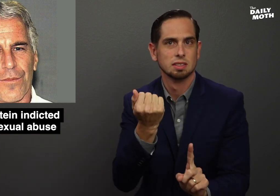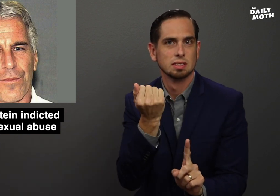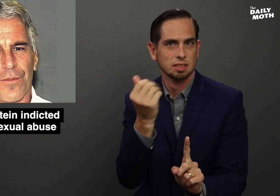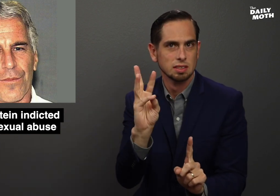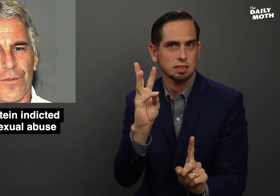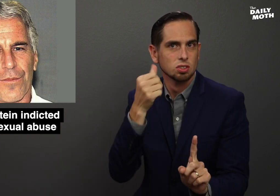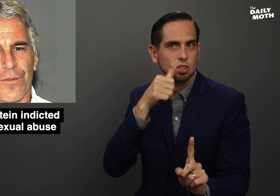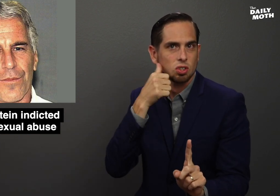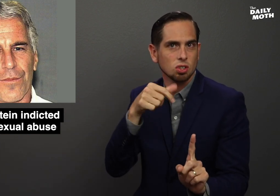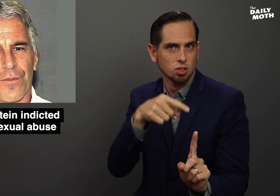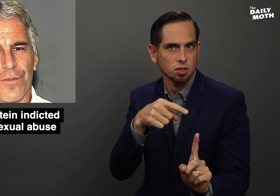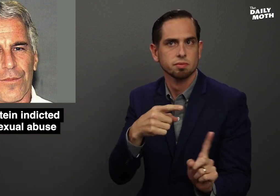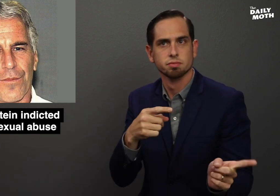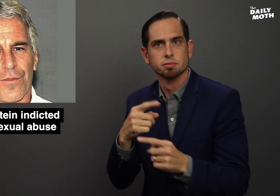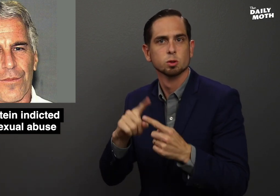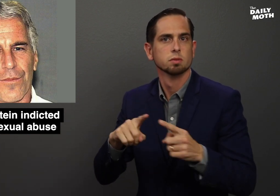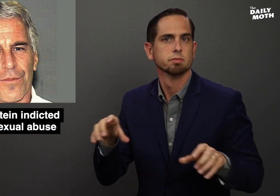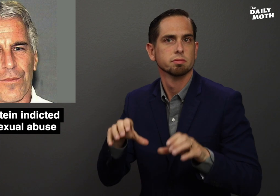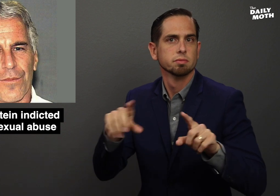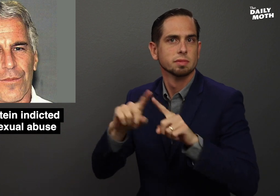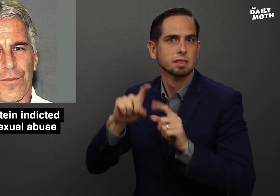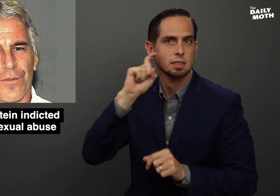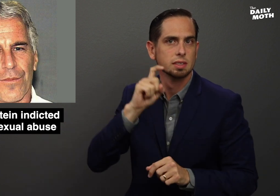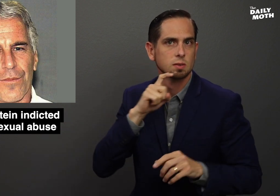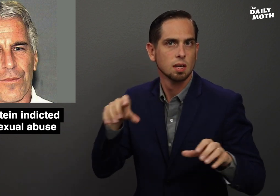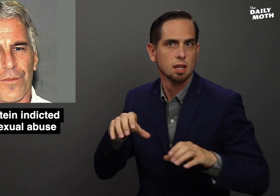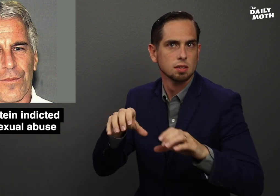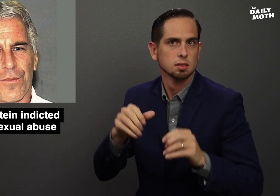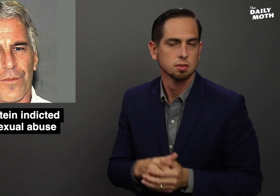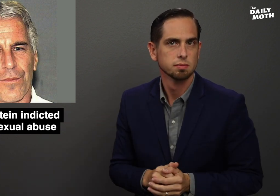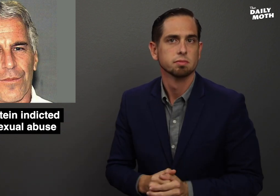a 16-year old girl to perform sexual acts.